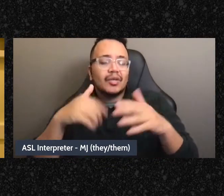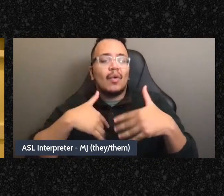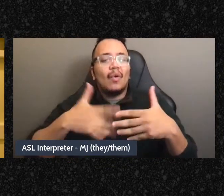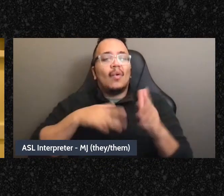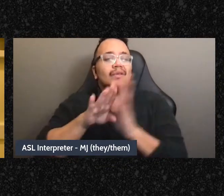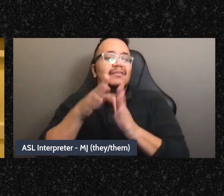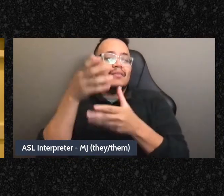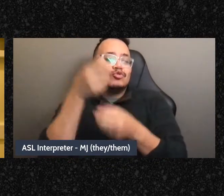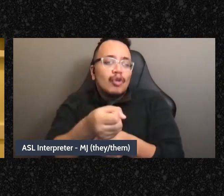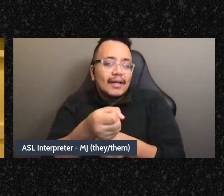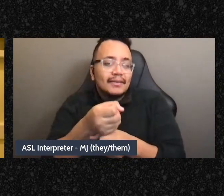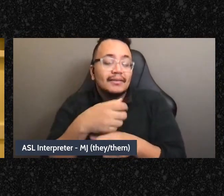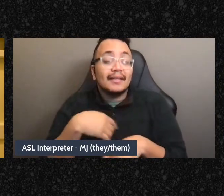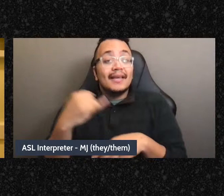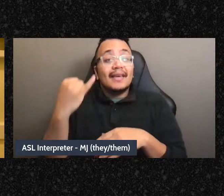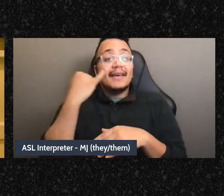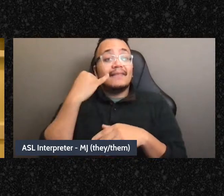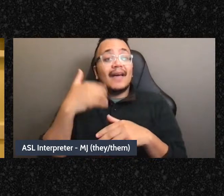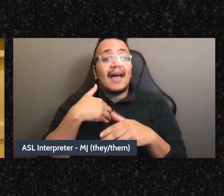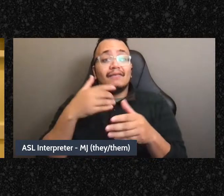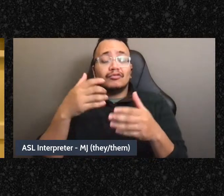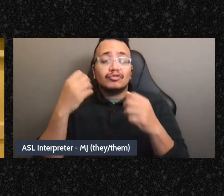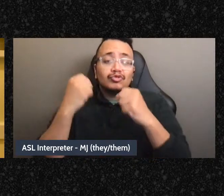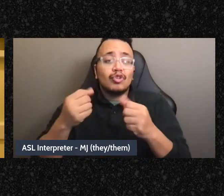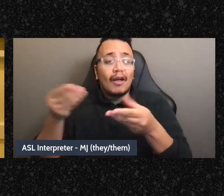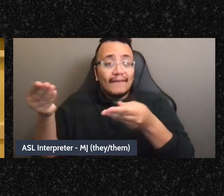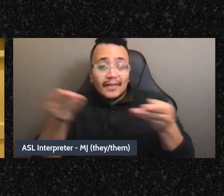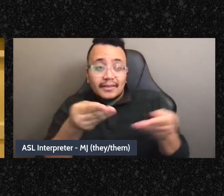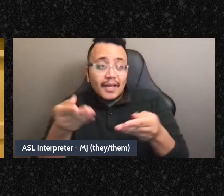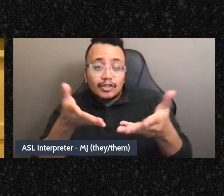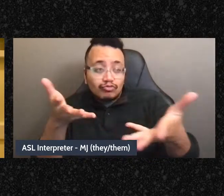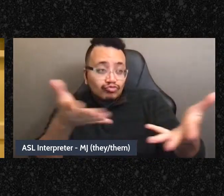I'm more likely to feel trusting and relaxed when I enter I'm like “oh this meeting will start